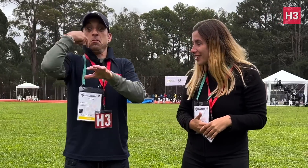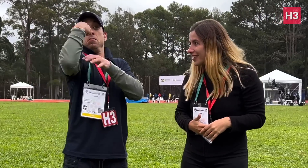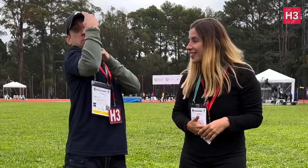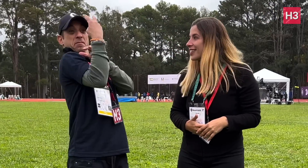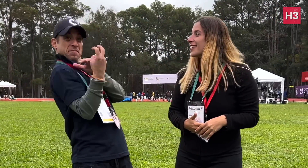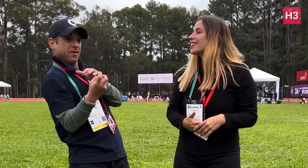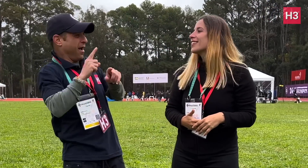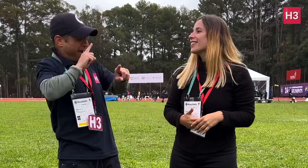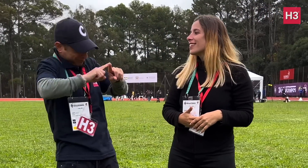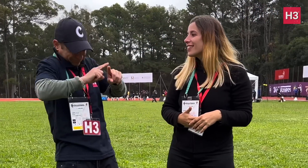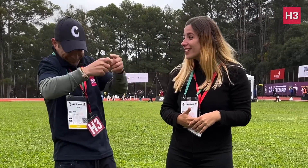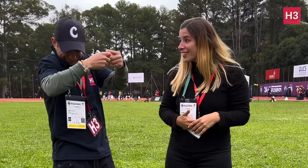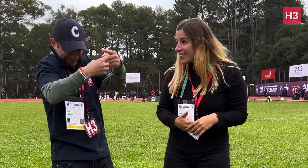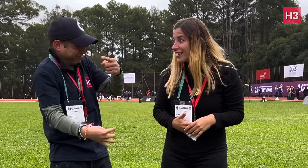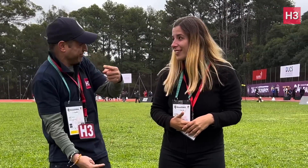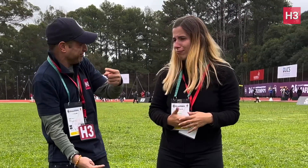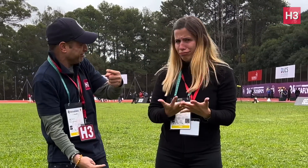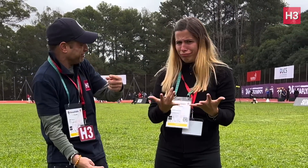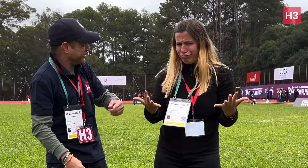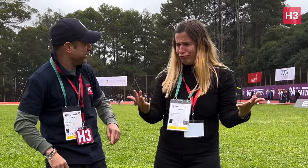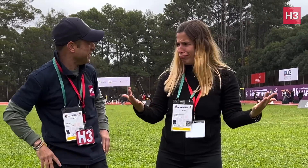Javelin, Pole Vault, and High Jump.